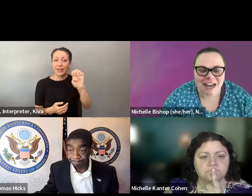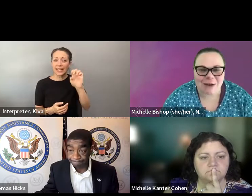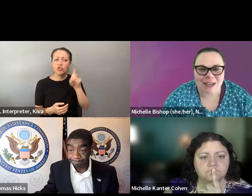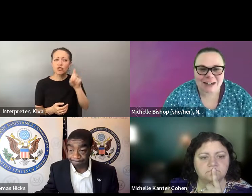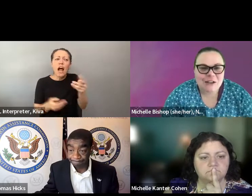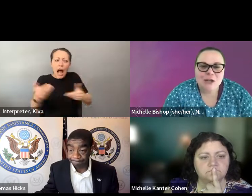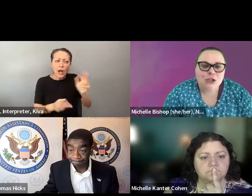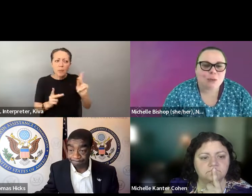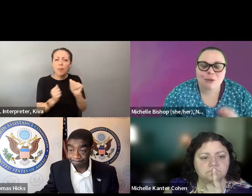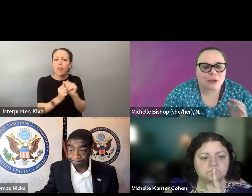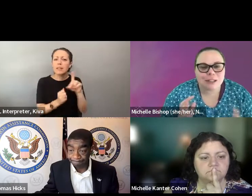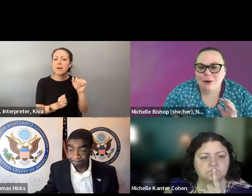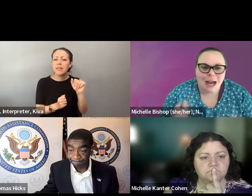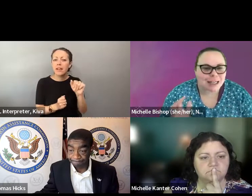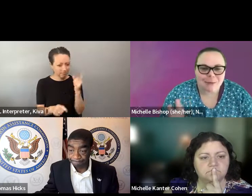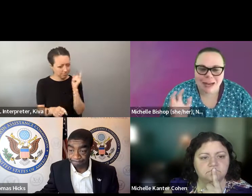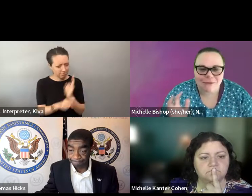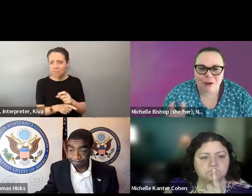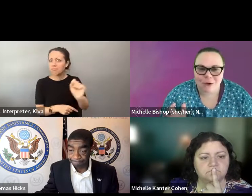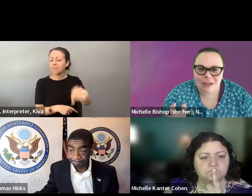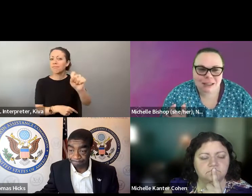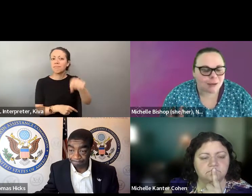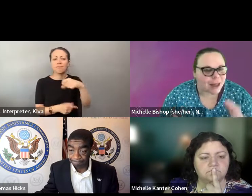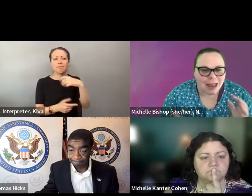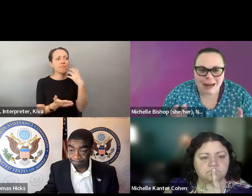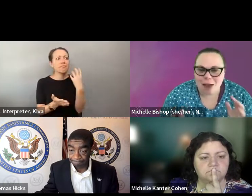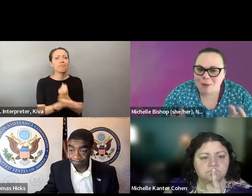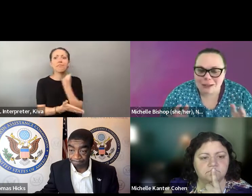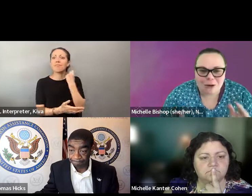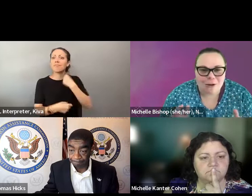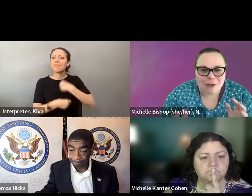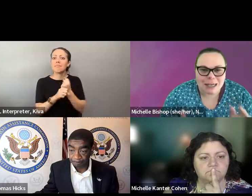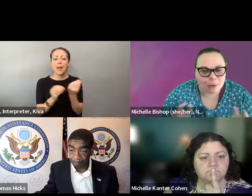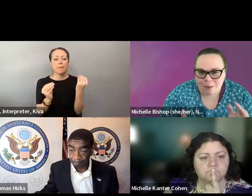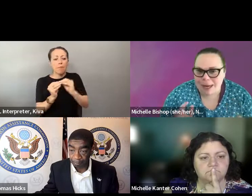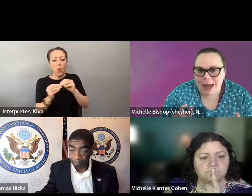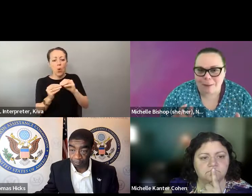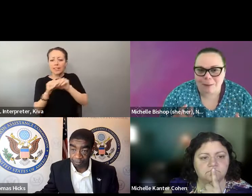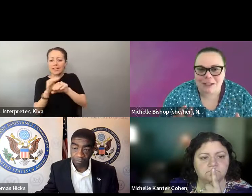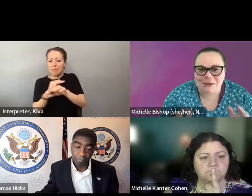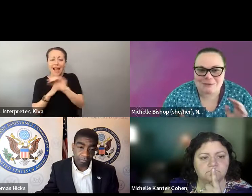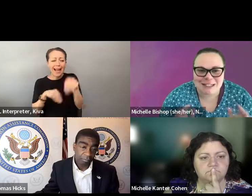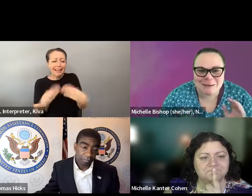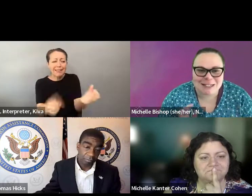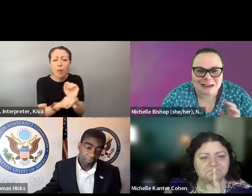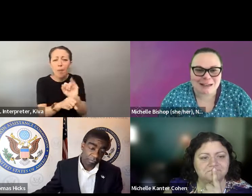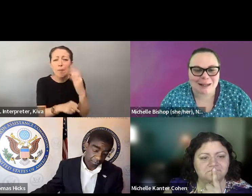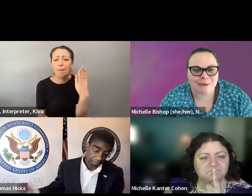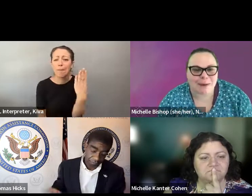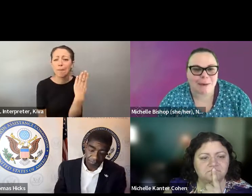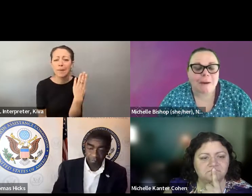elections offices should hire people with disabilities. Yeah, they should i love that idea, right and. We can Yeah, they should. I love that idea. Right? Tubers of one stone guy. two birds with one stone, guys. Making voting more